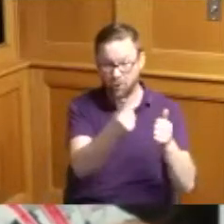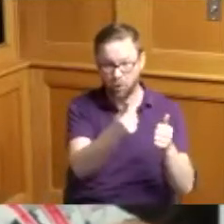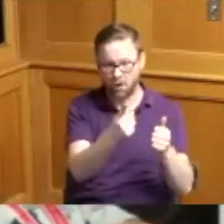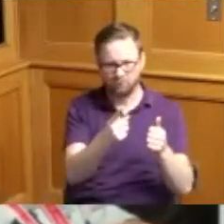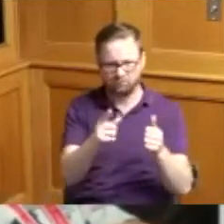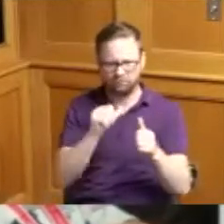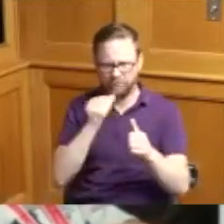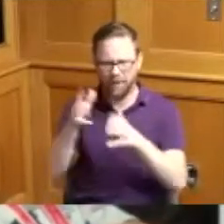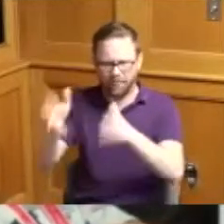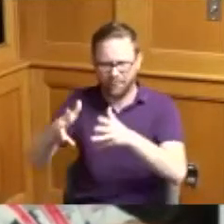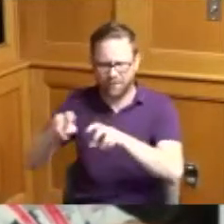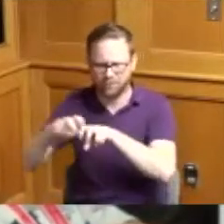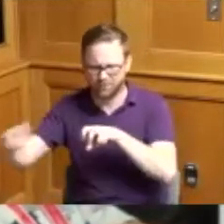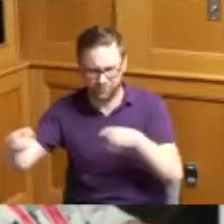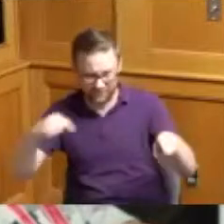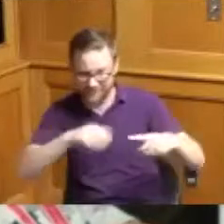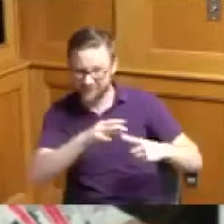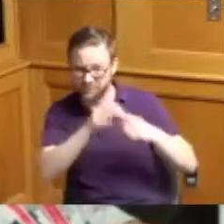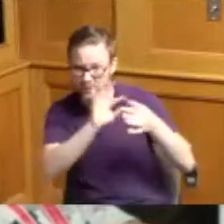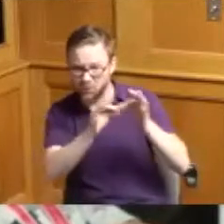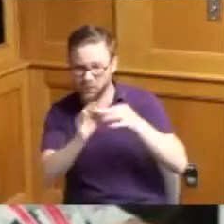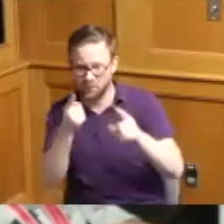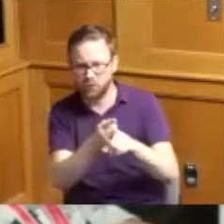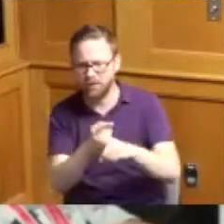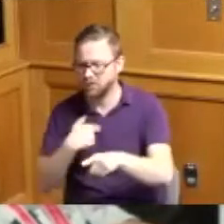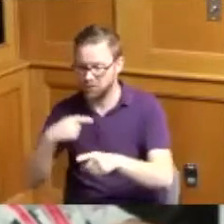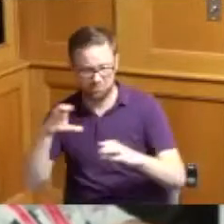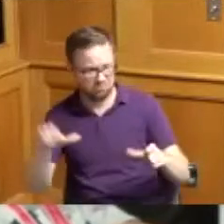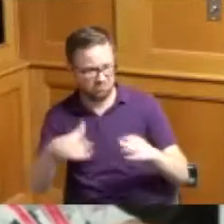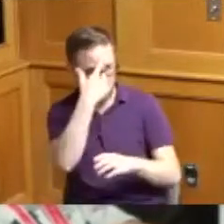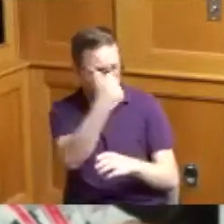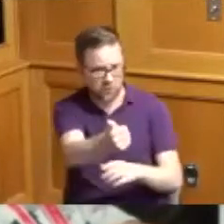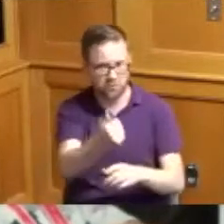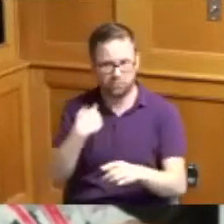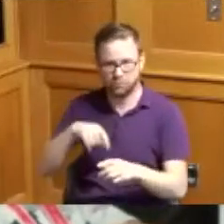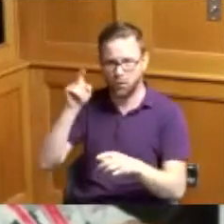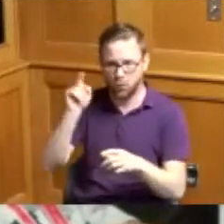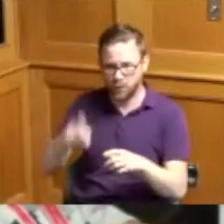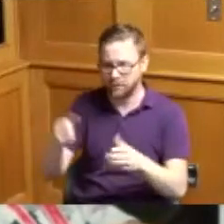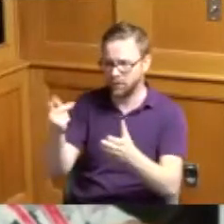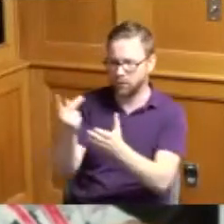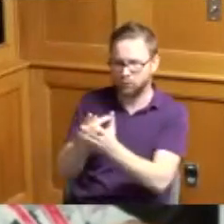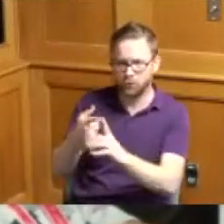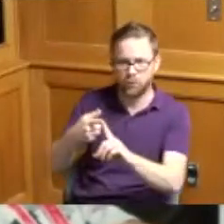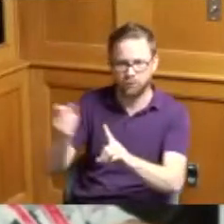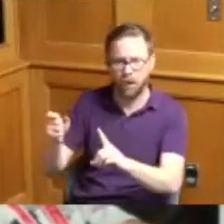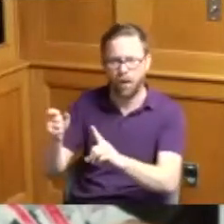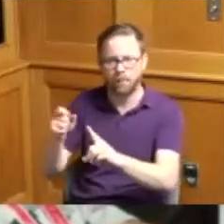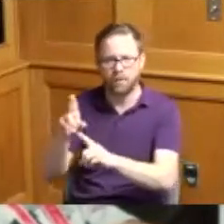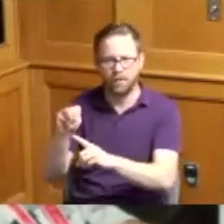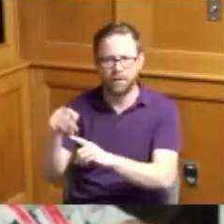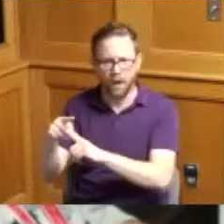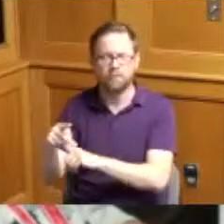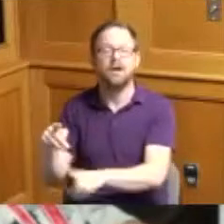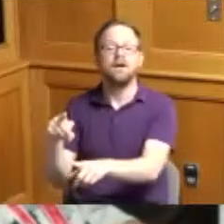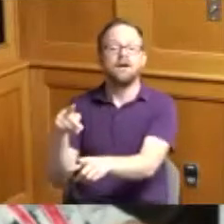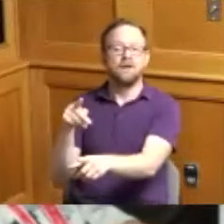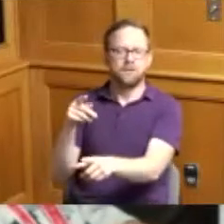because this is Special Olympics right he goes do what you want to do coach but we got we got to get it approved by the by the Umpire so the Umpire goes away for a few minutes and comes back